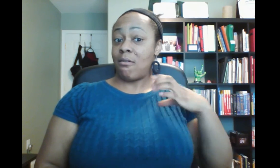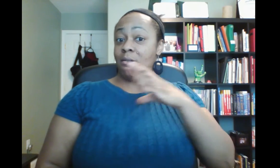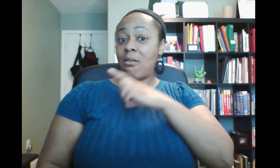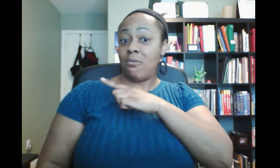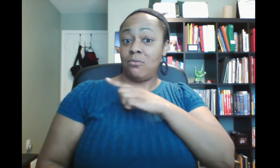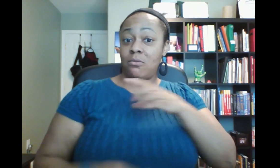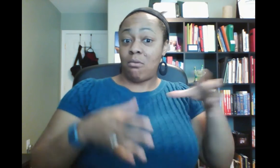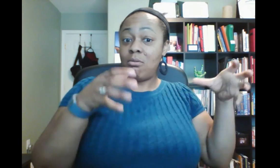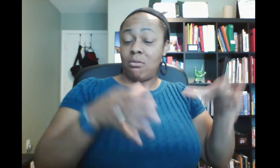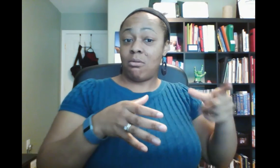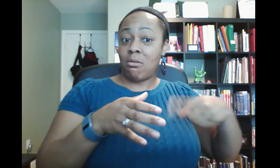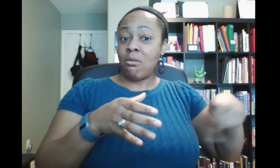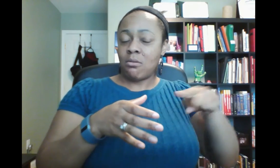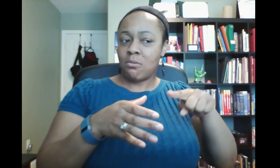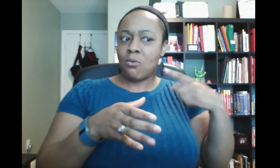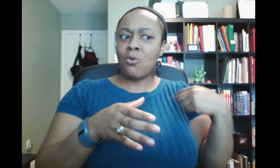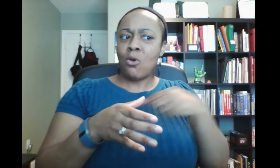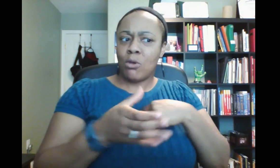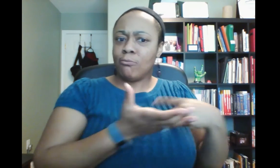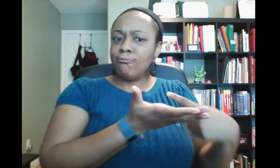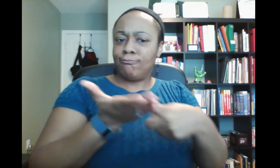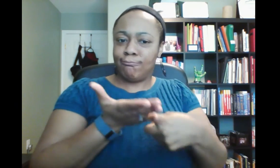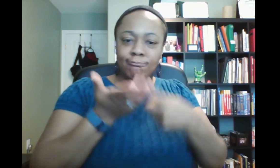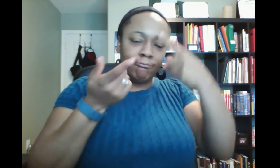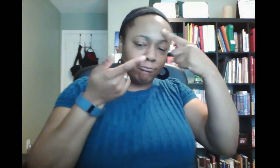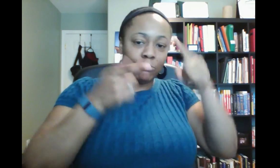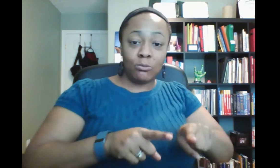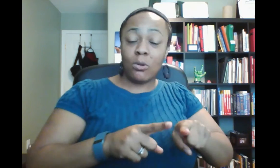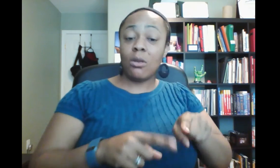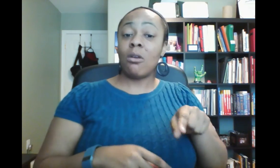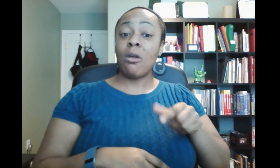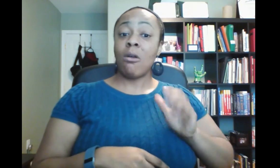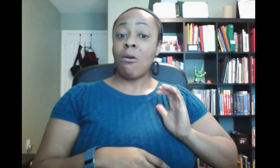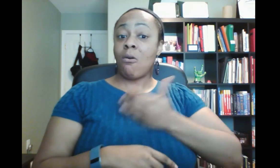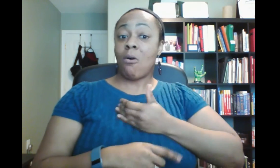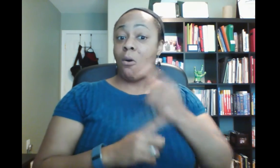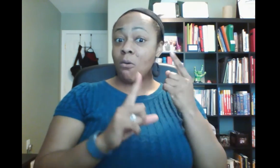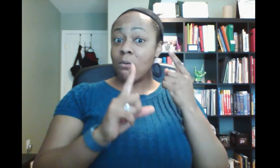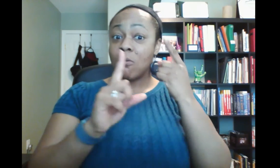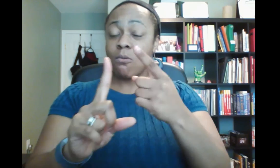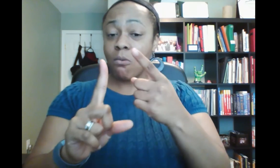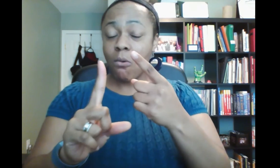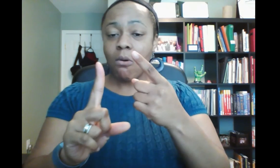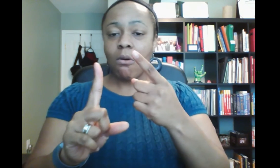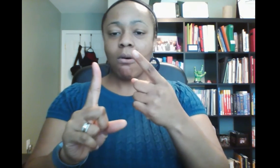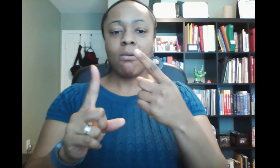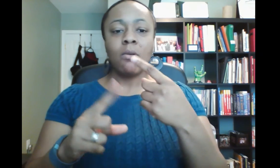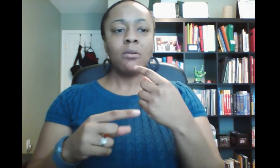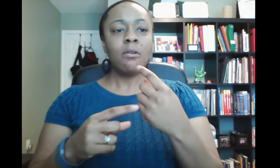The ITOC council has agreed that one of our goals is